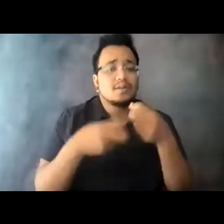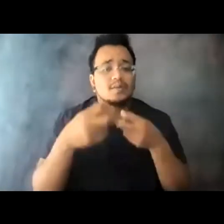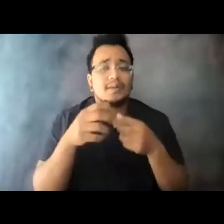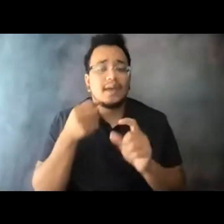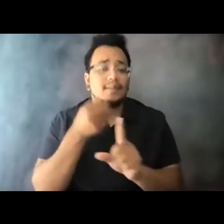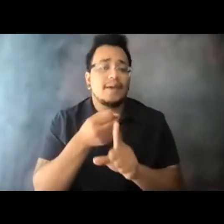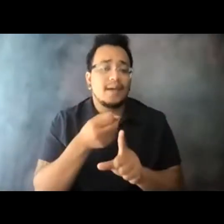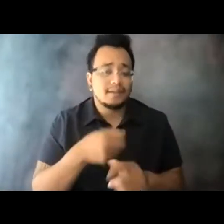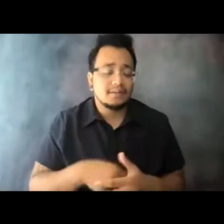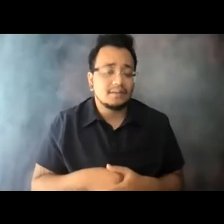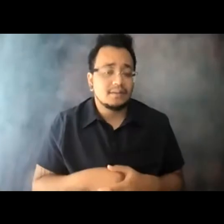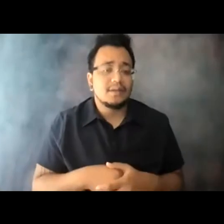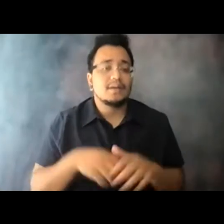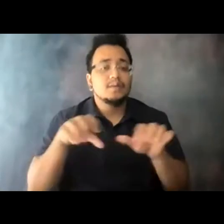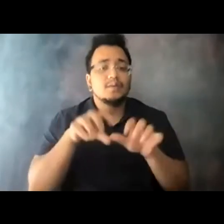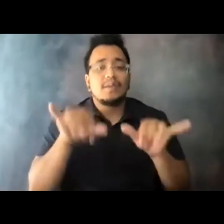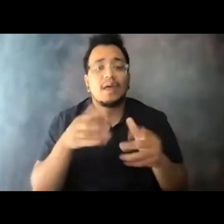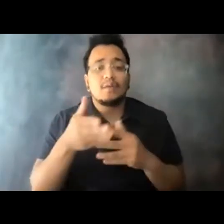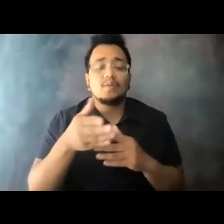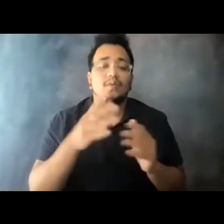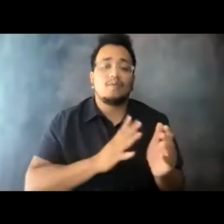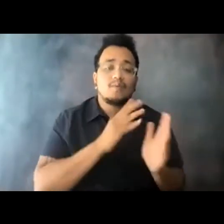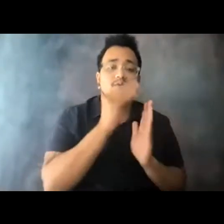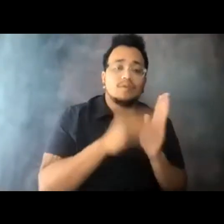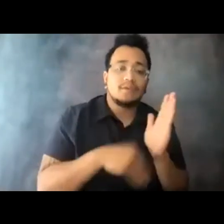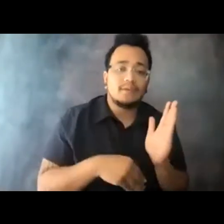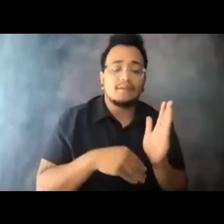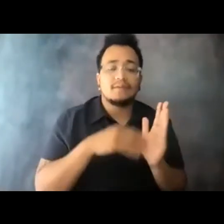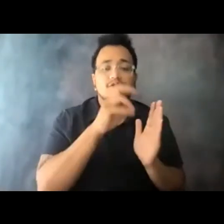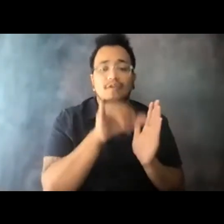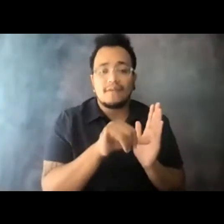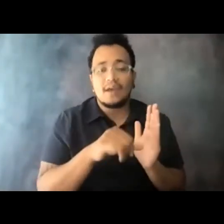15:10:46 They do this through formal surveys, community listening sessions, and through social media channels.